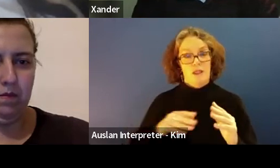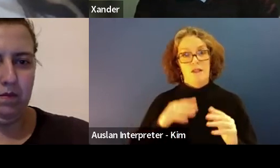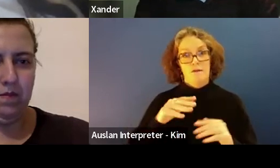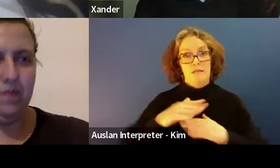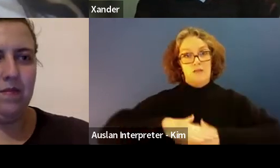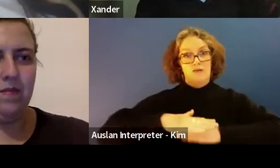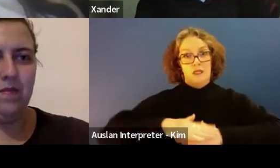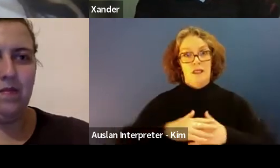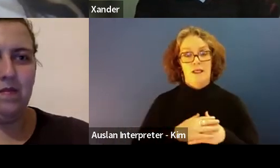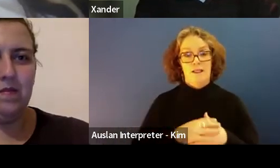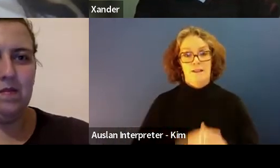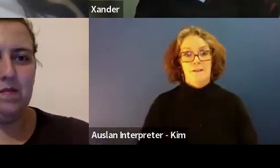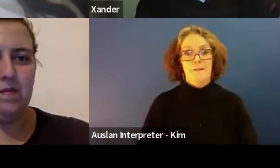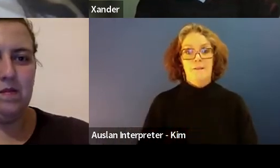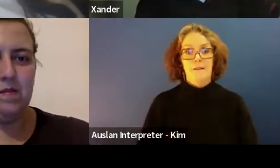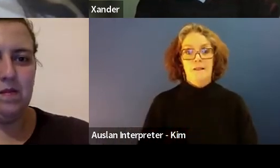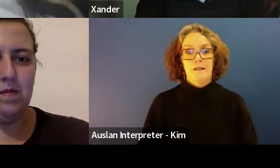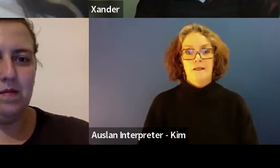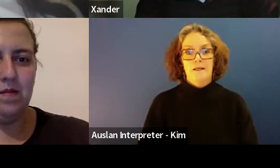I'm